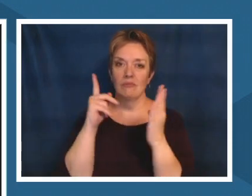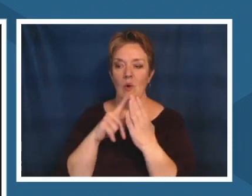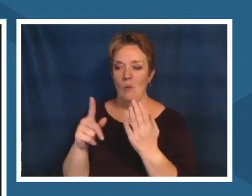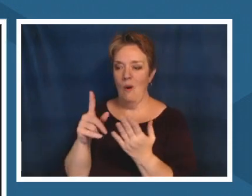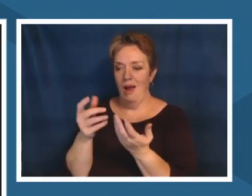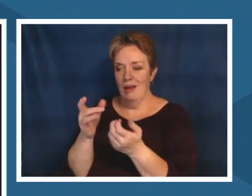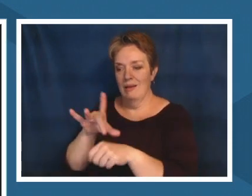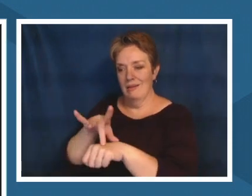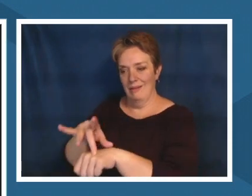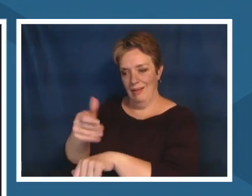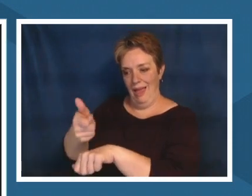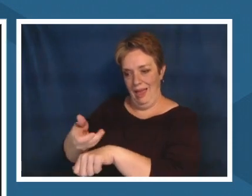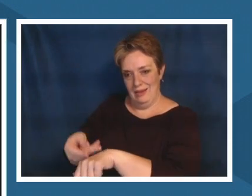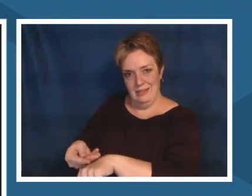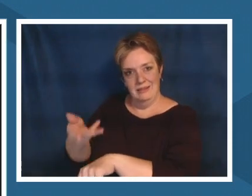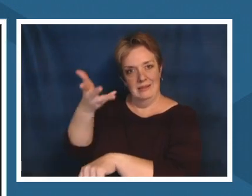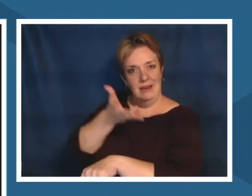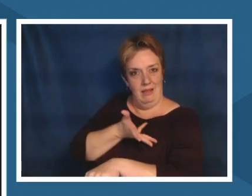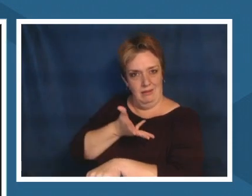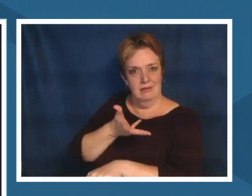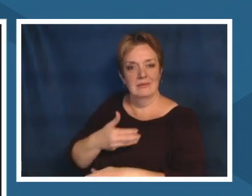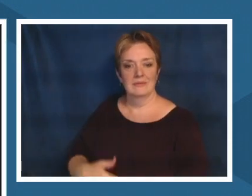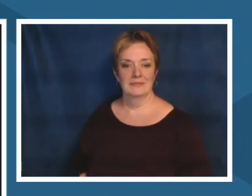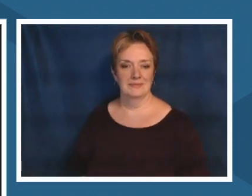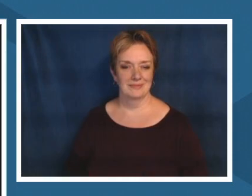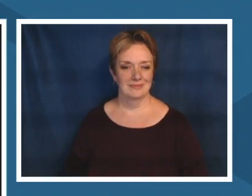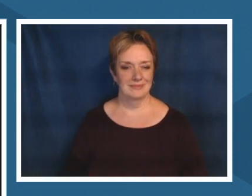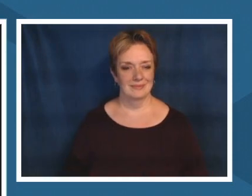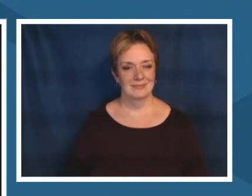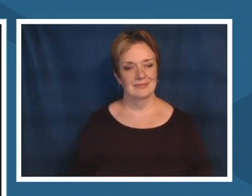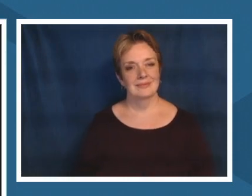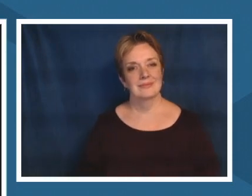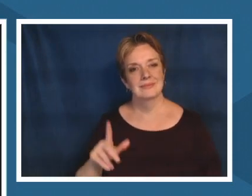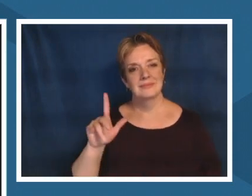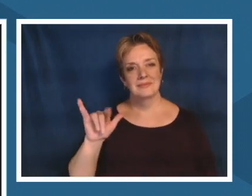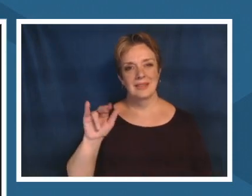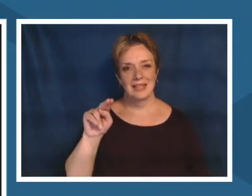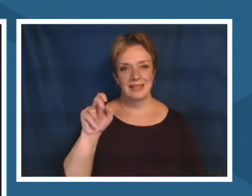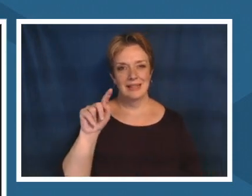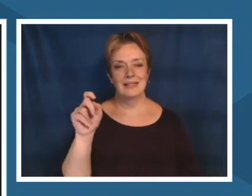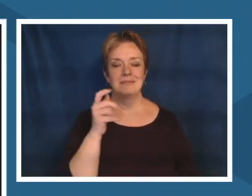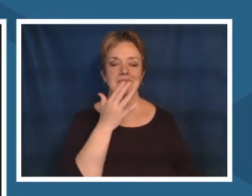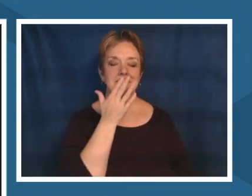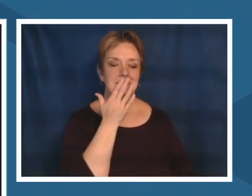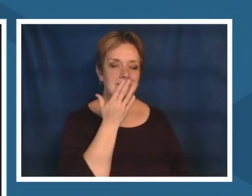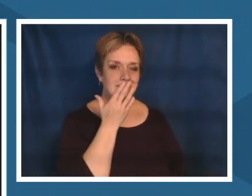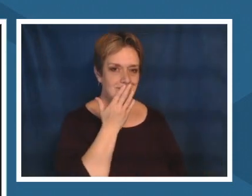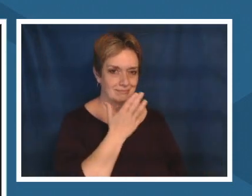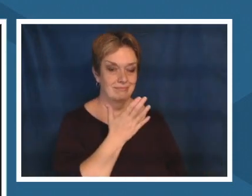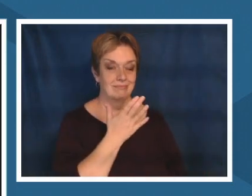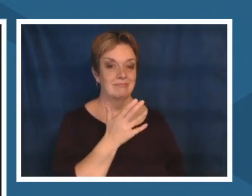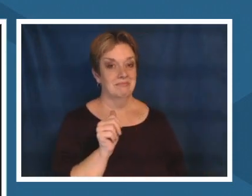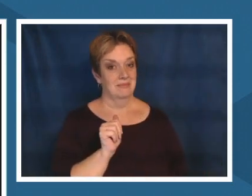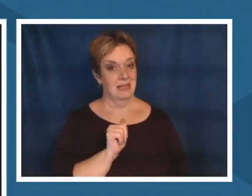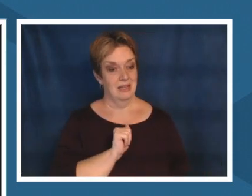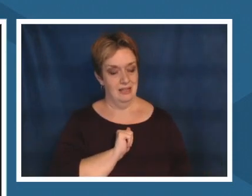thank you so much i definitely you know find peace and ground myself and